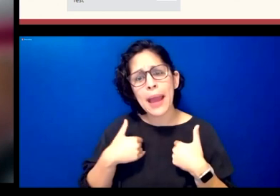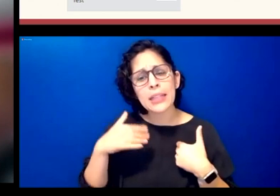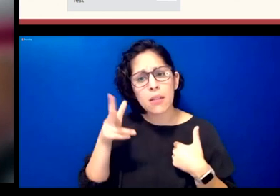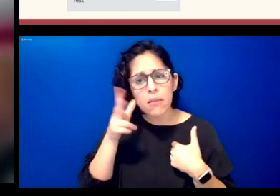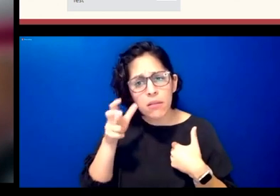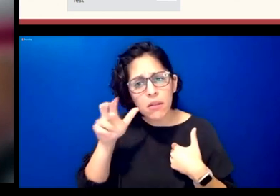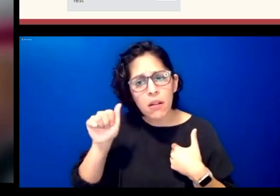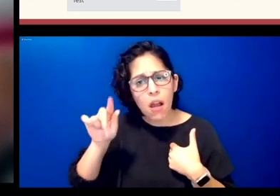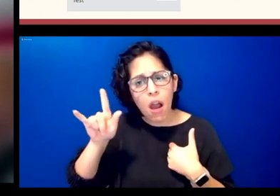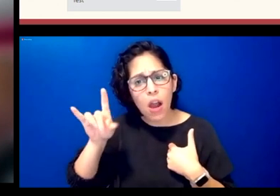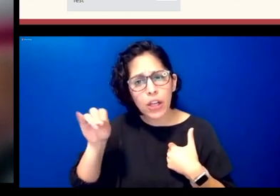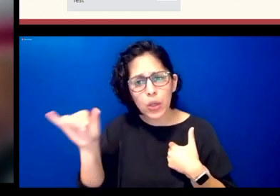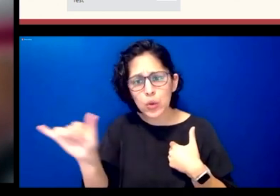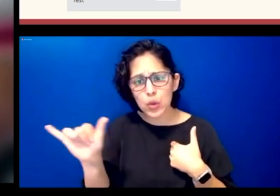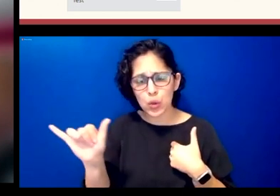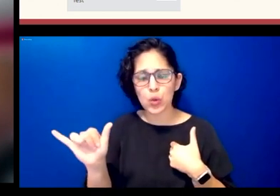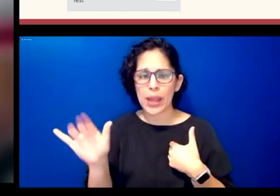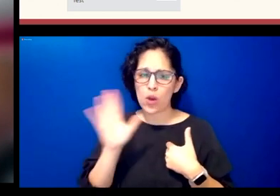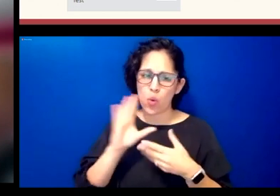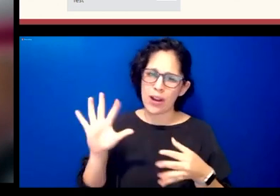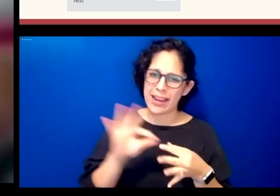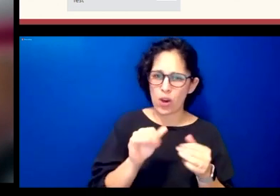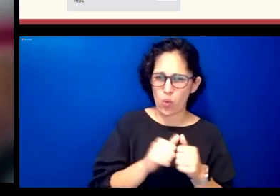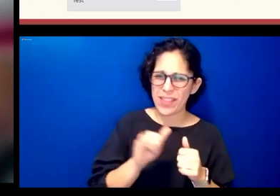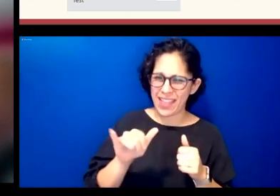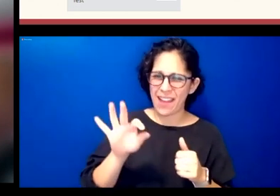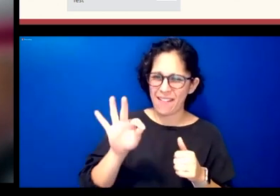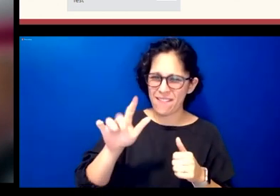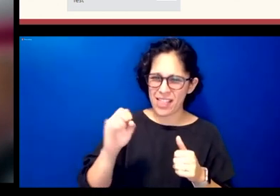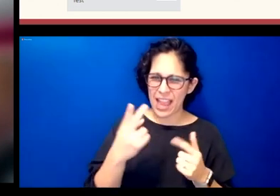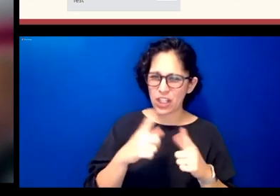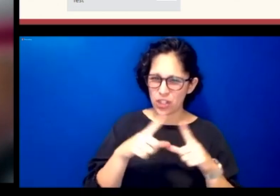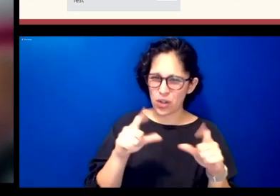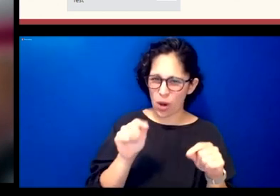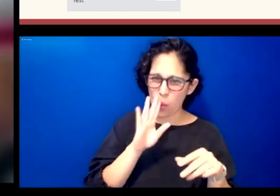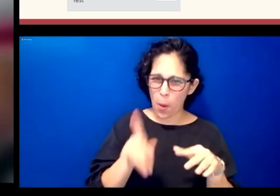to the vocabulary flash cards the parts pop up um they show you something in the language